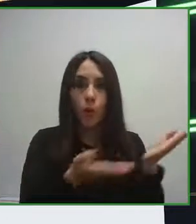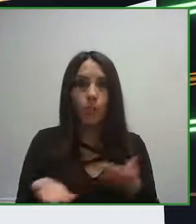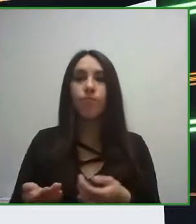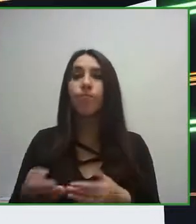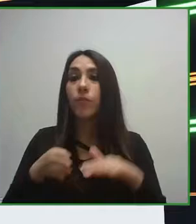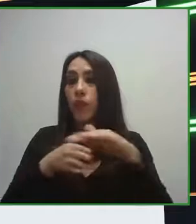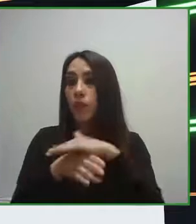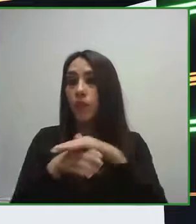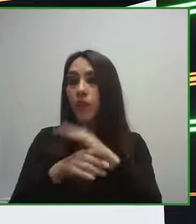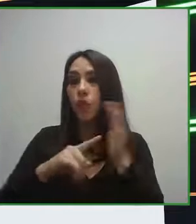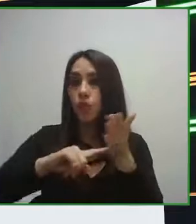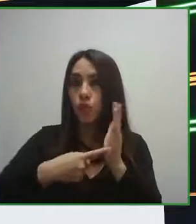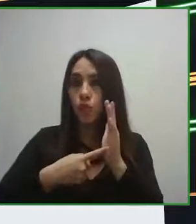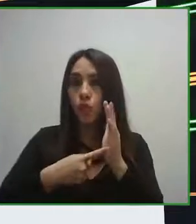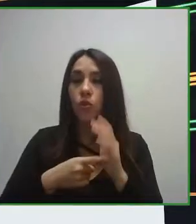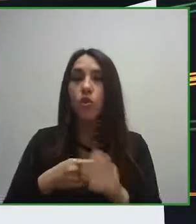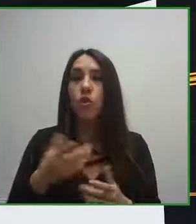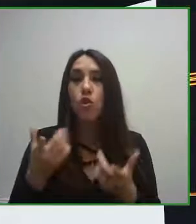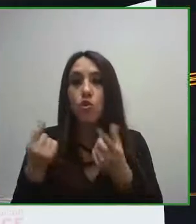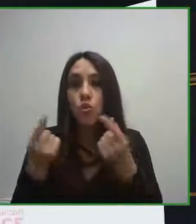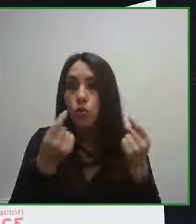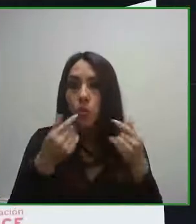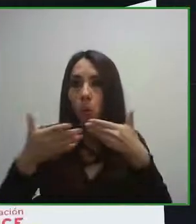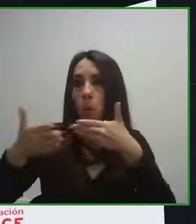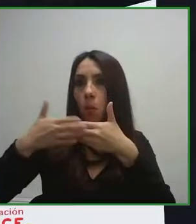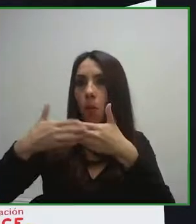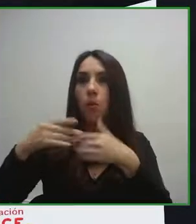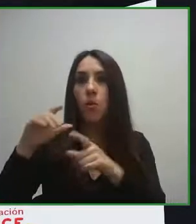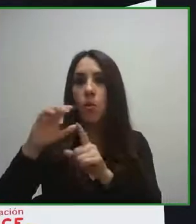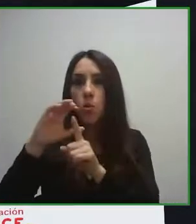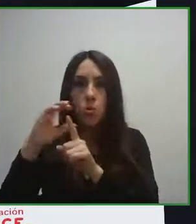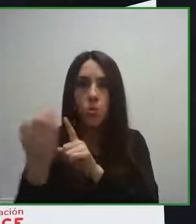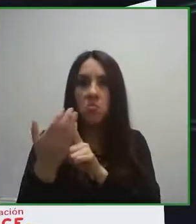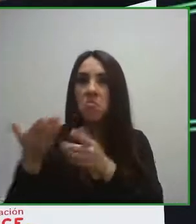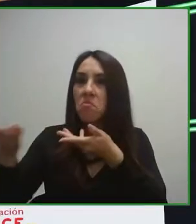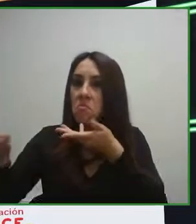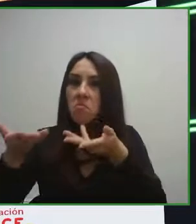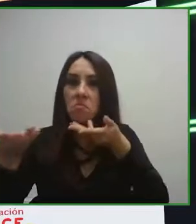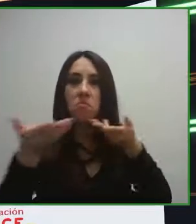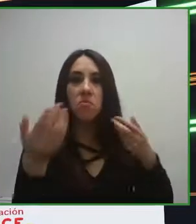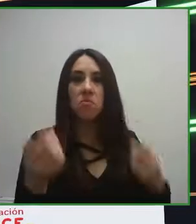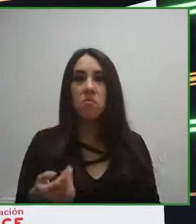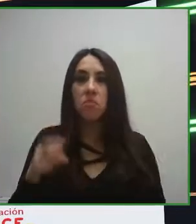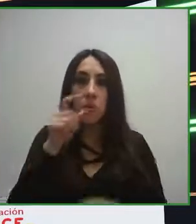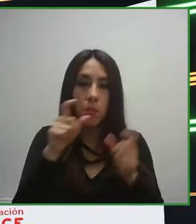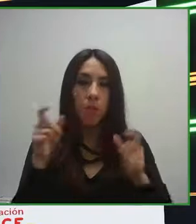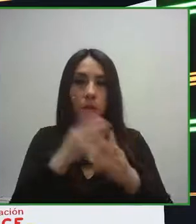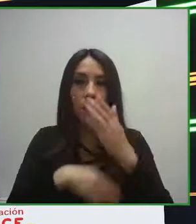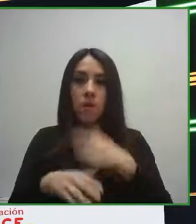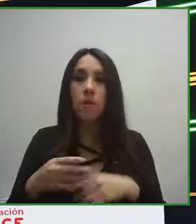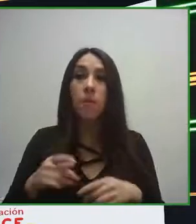to everyone and guarantee the rights of all to access to leisure and recreation.